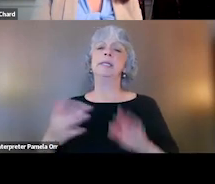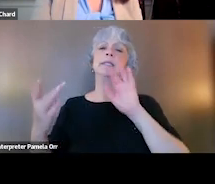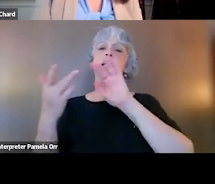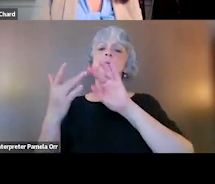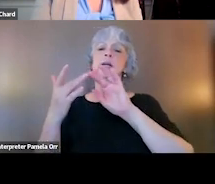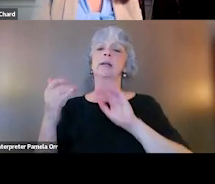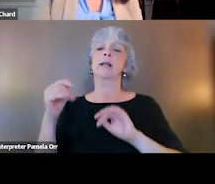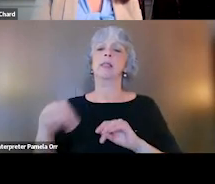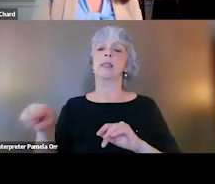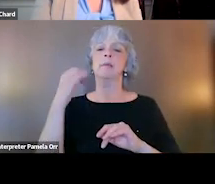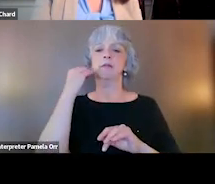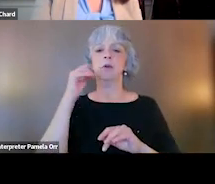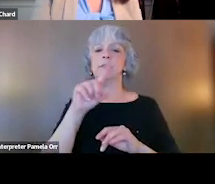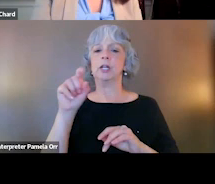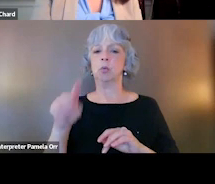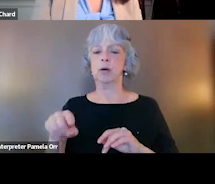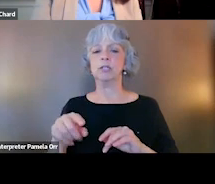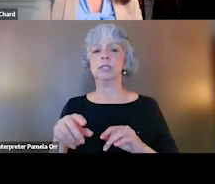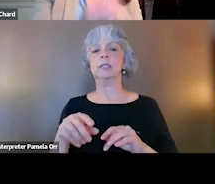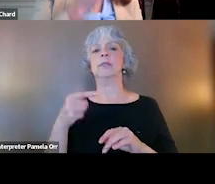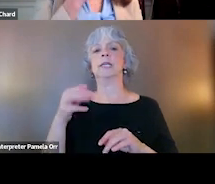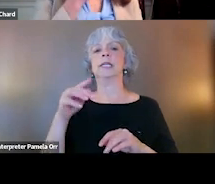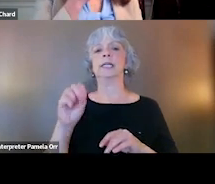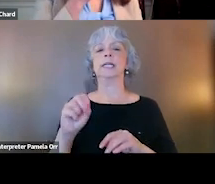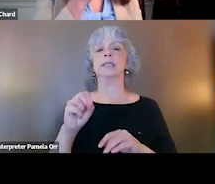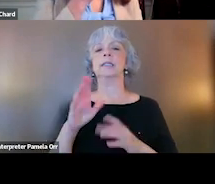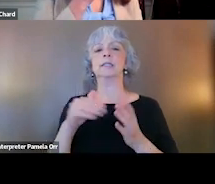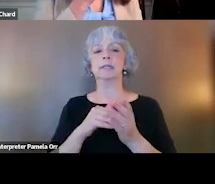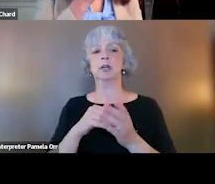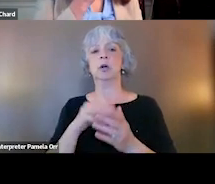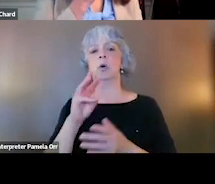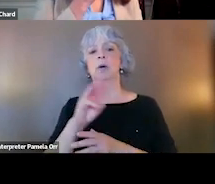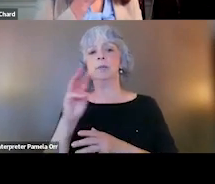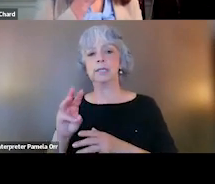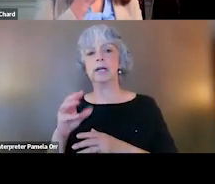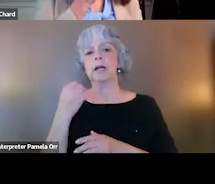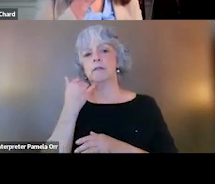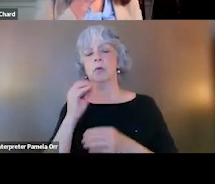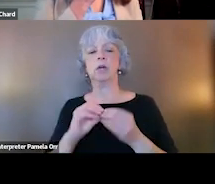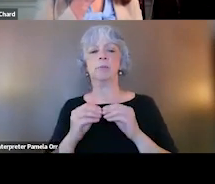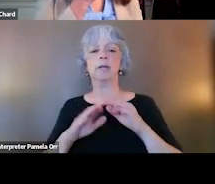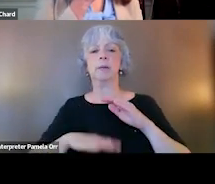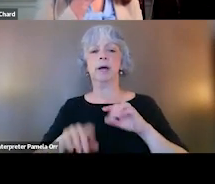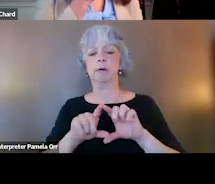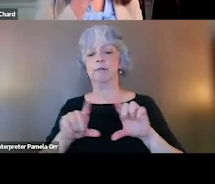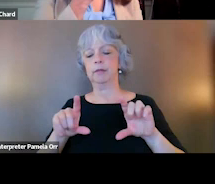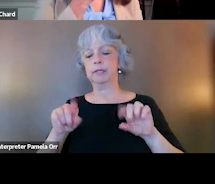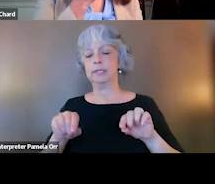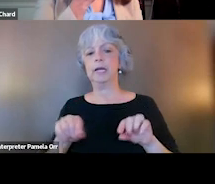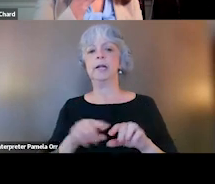The GAINS Center's website and direct phone number is listed at the bottom of this slide and we welcome you to reach out to us